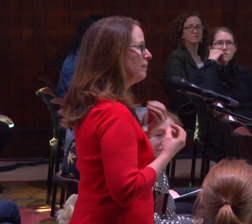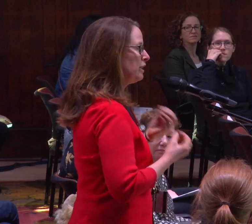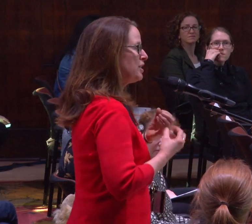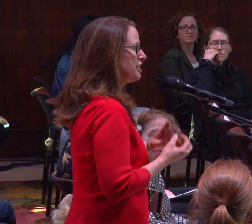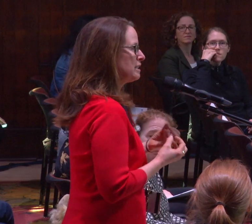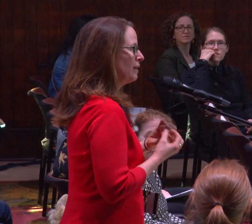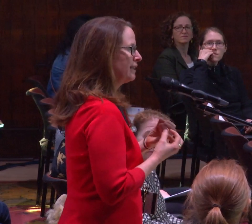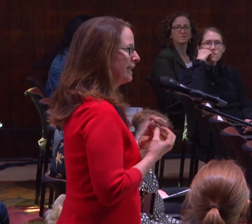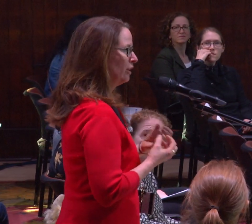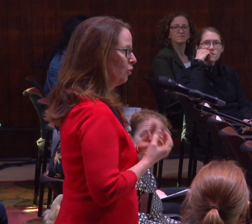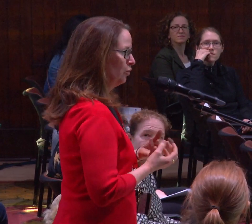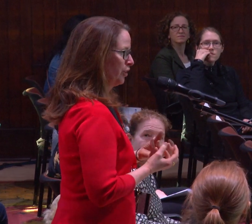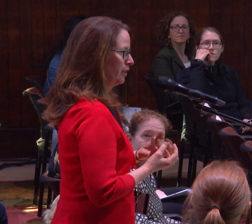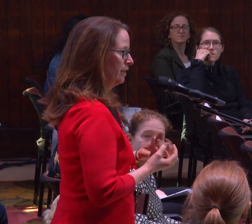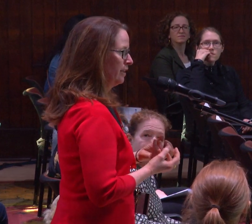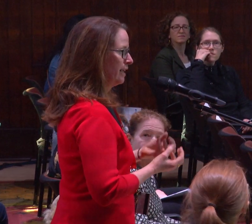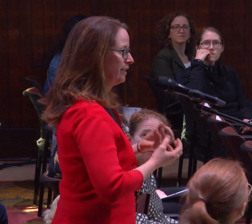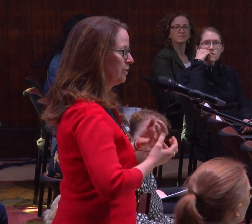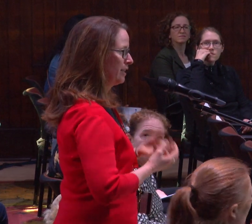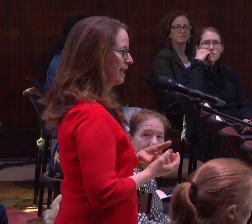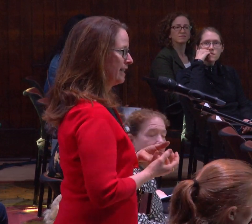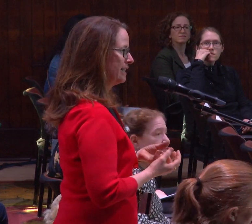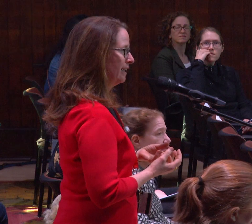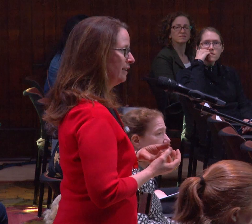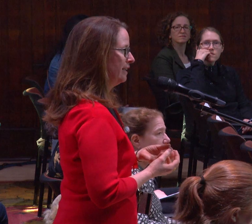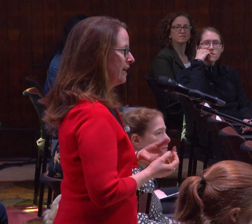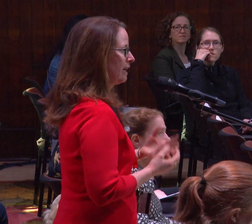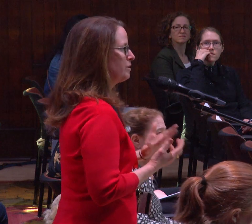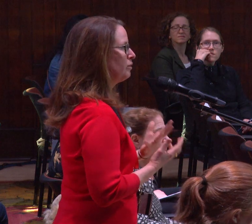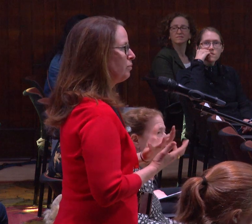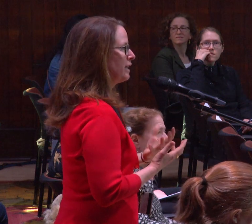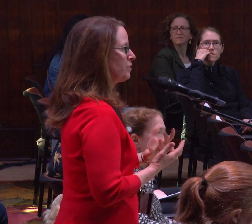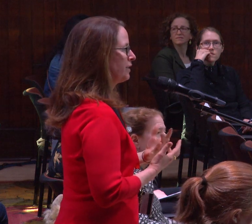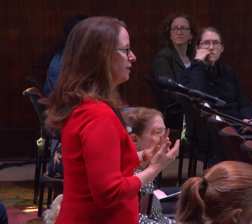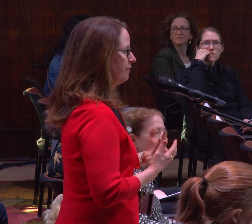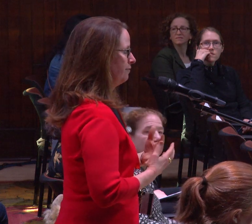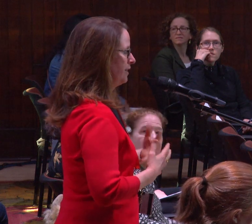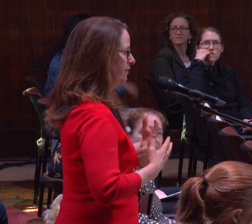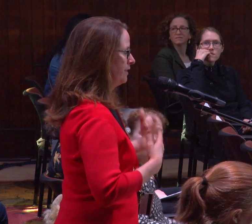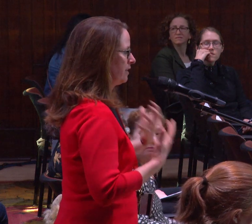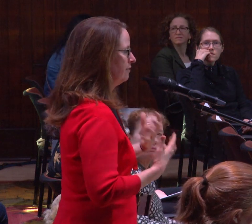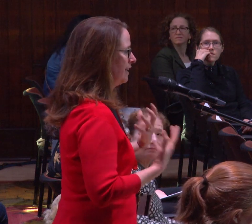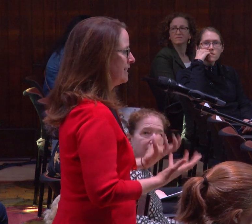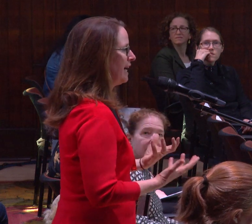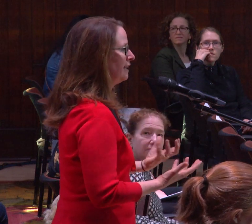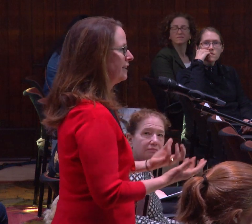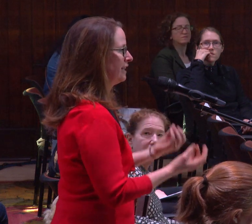My question is about getting older and using ASL. And I'm so impressed with the physical vitality,